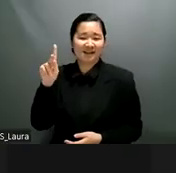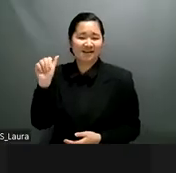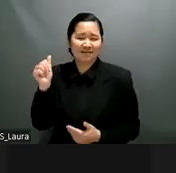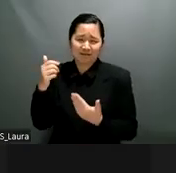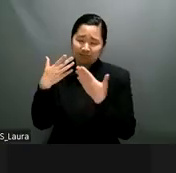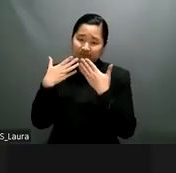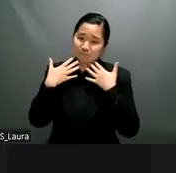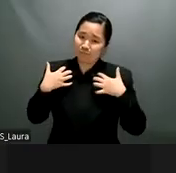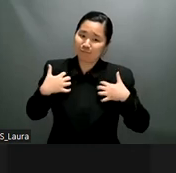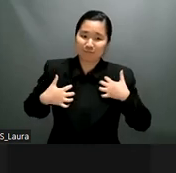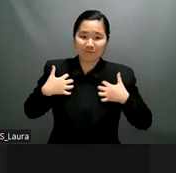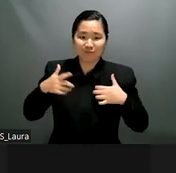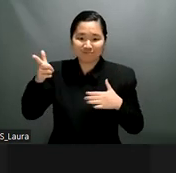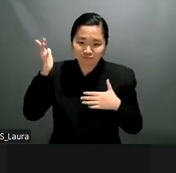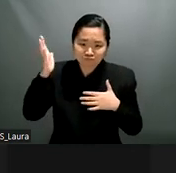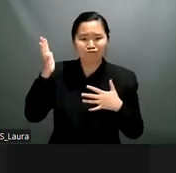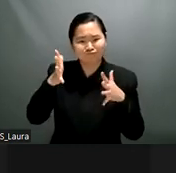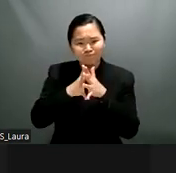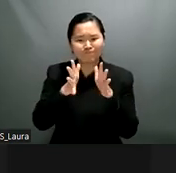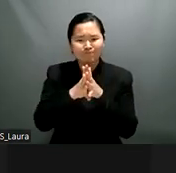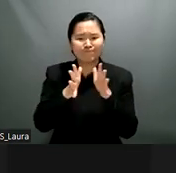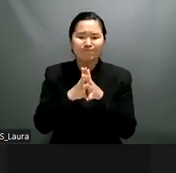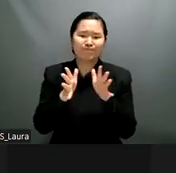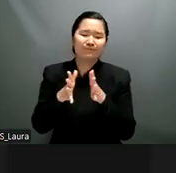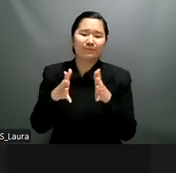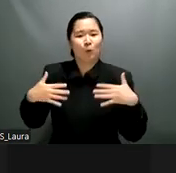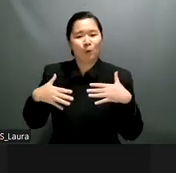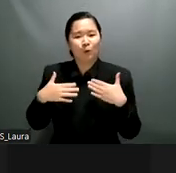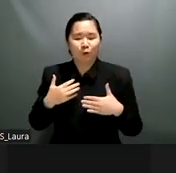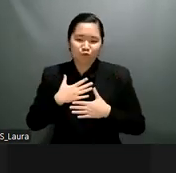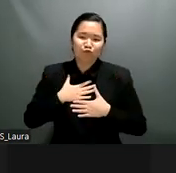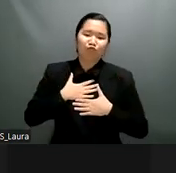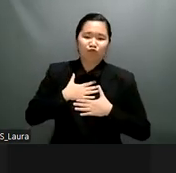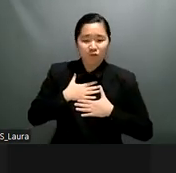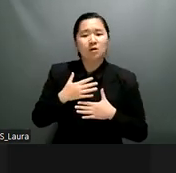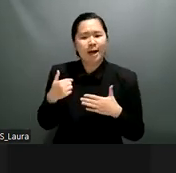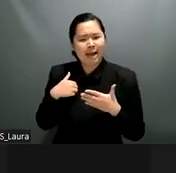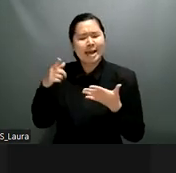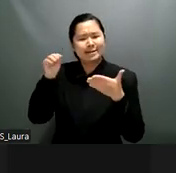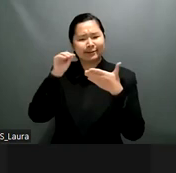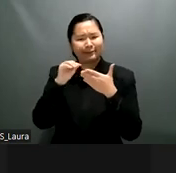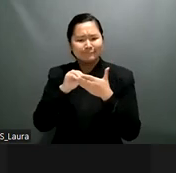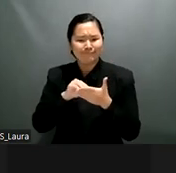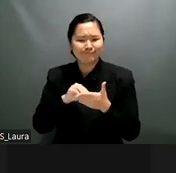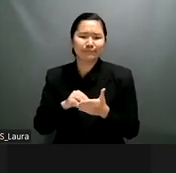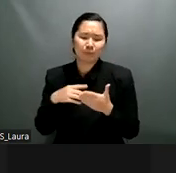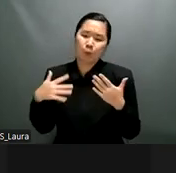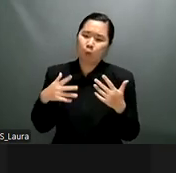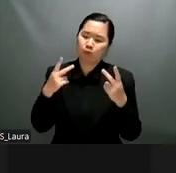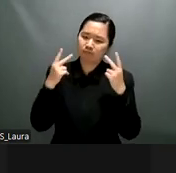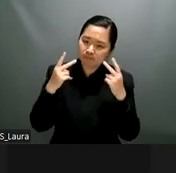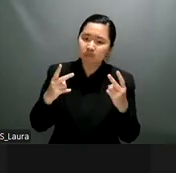uh important point on your speech about the intersection of gender sexuality and disability